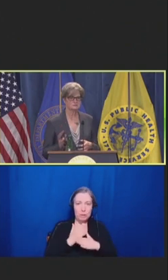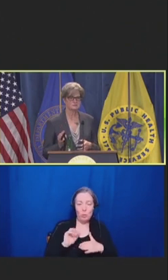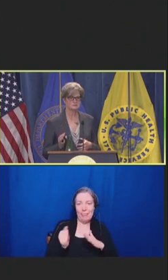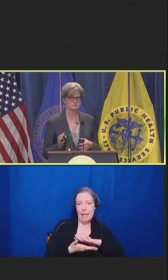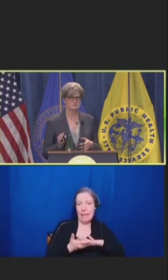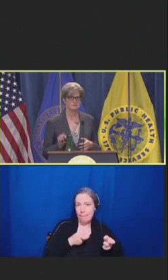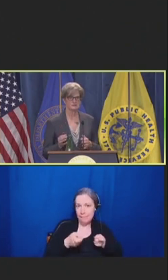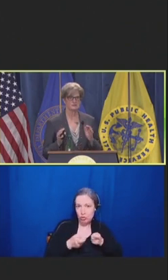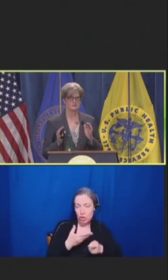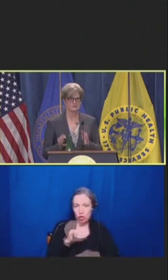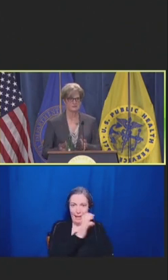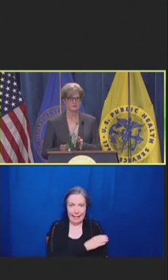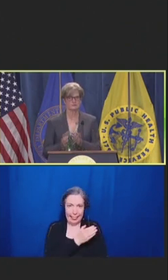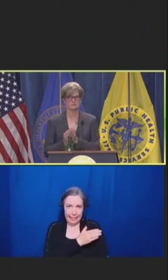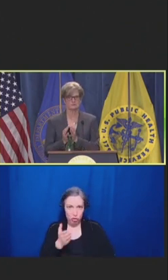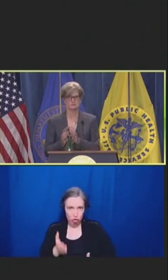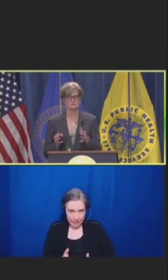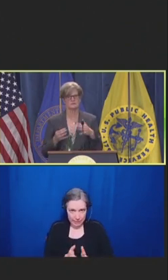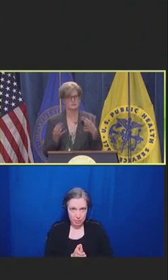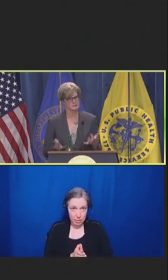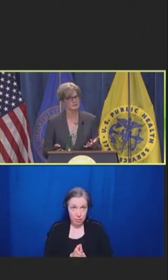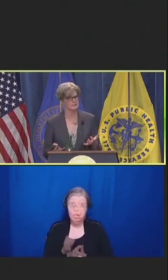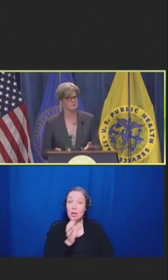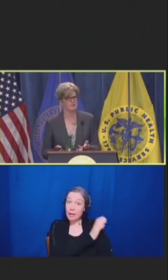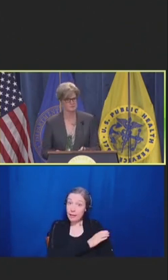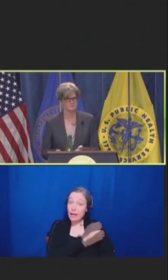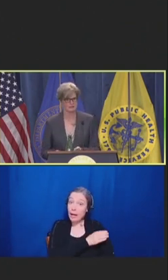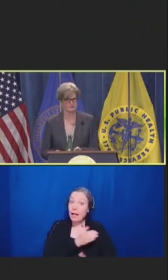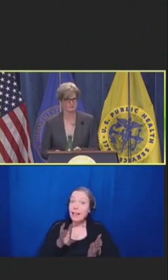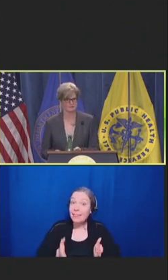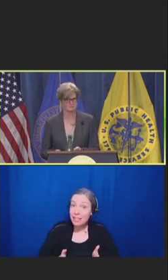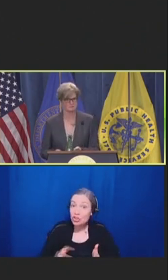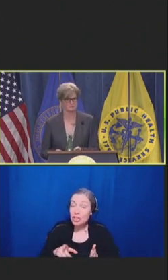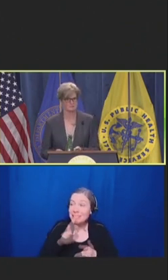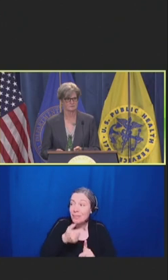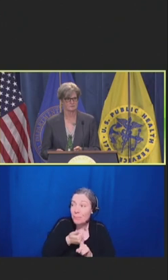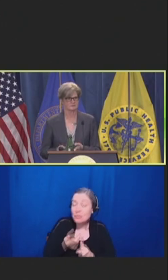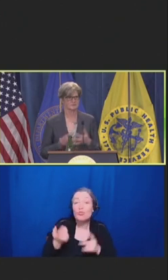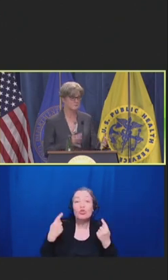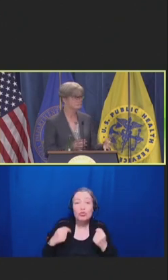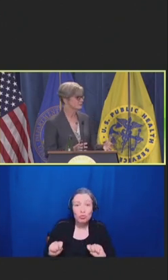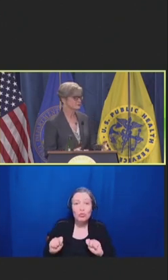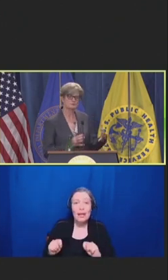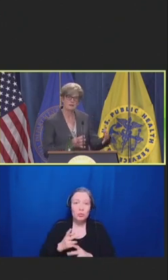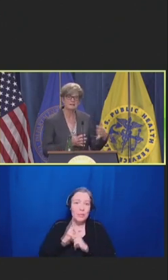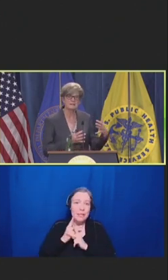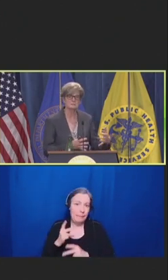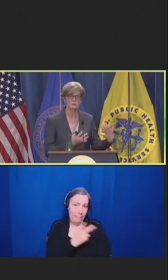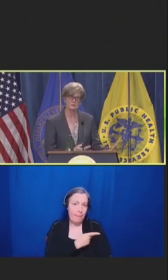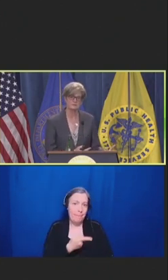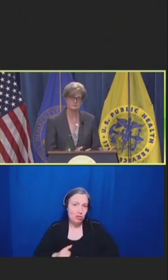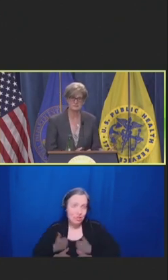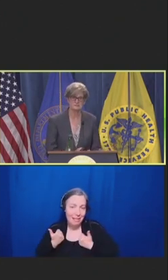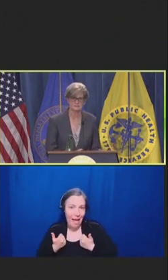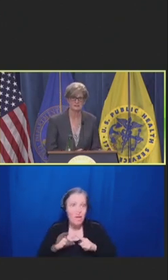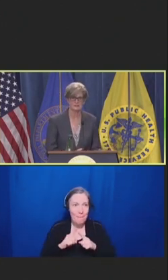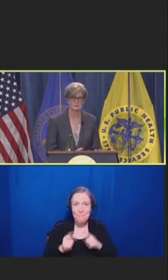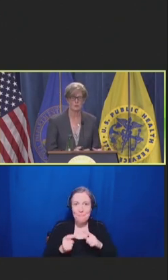Clinicians adhere to -- they're trying to keep patients alive. Administrators are trying to keep their organizations alive.